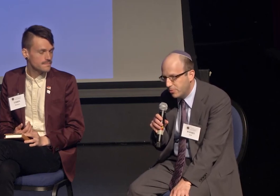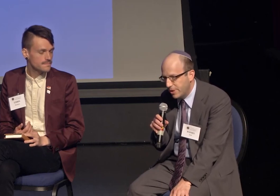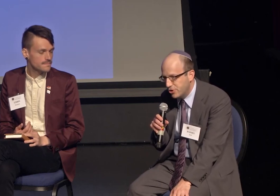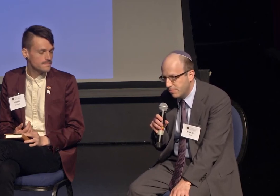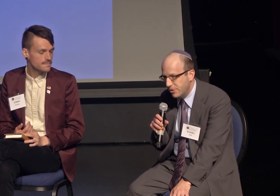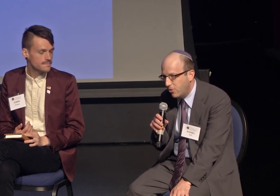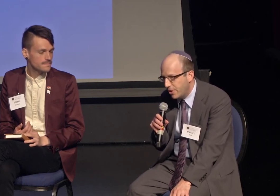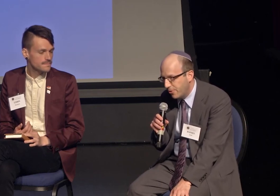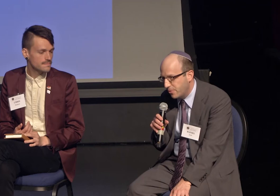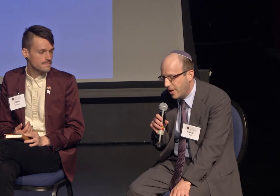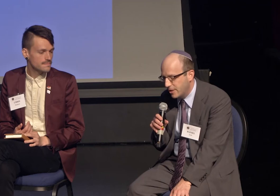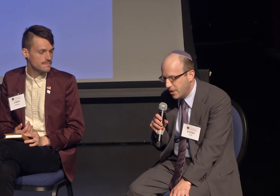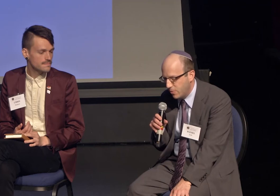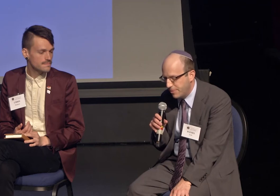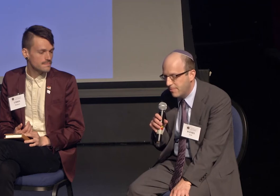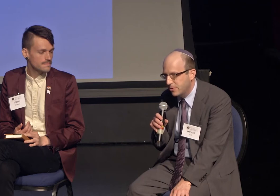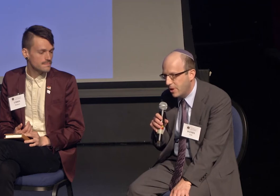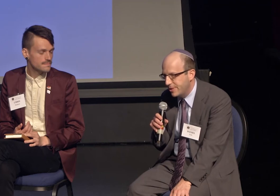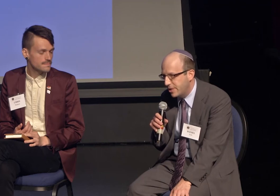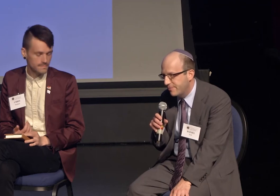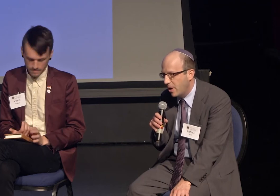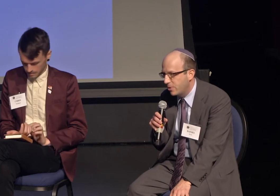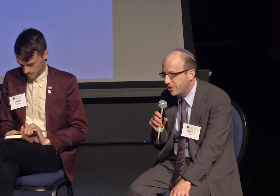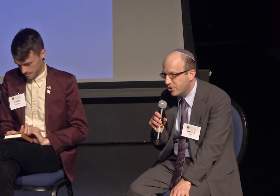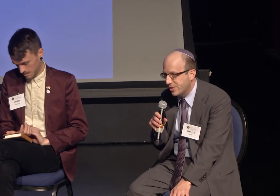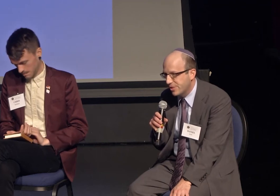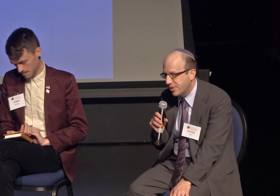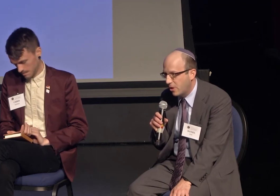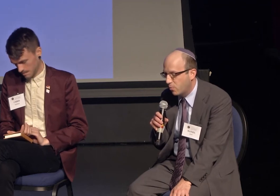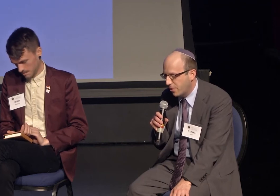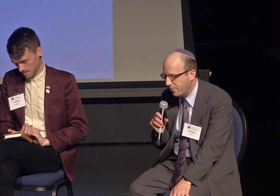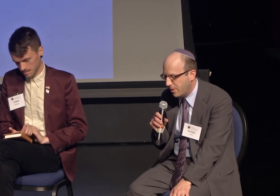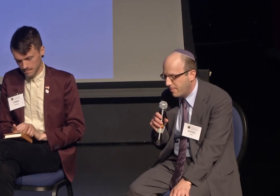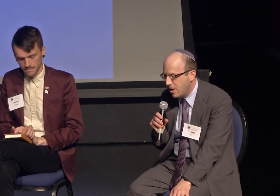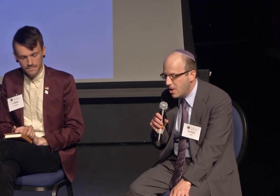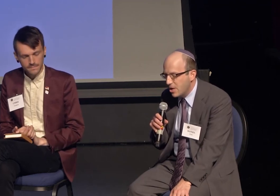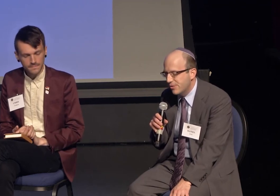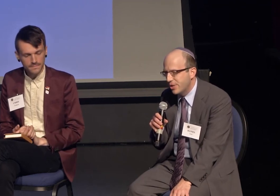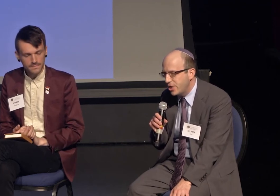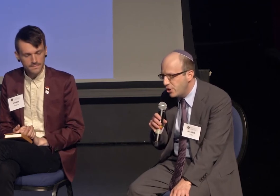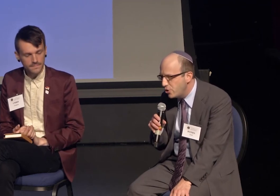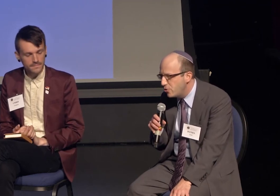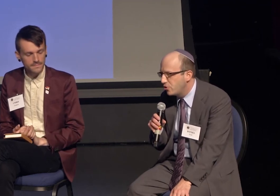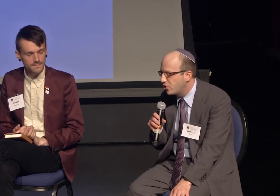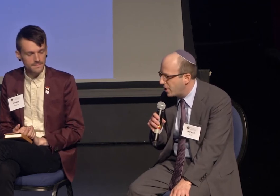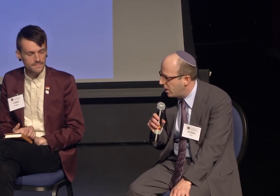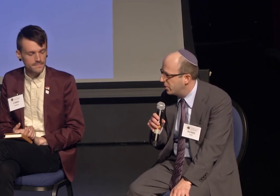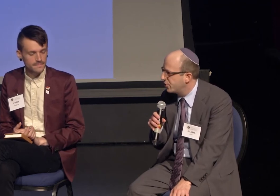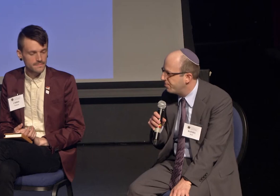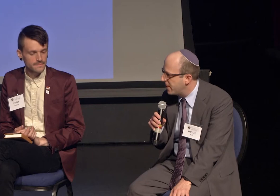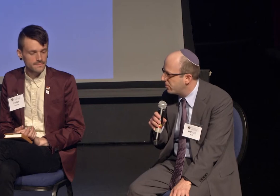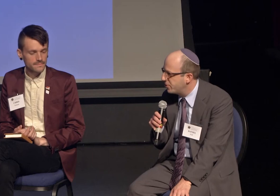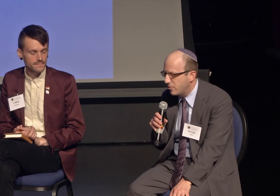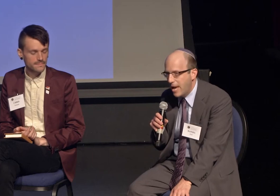or do we first build relationships and only through that can we identify what the injustices are and work through them? It's a huge challenge to be able to do